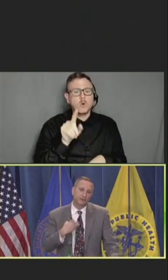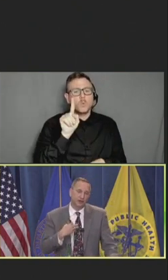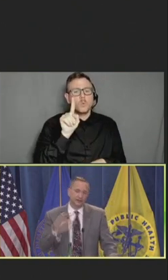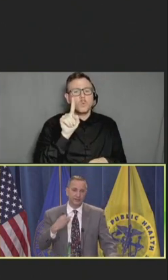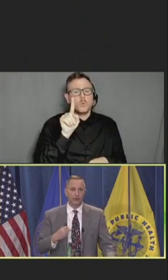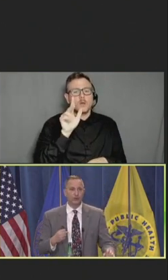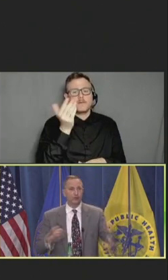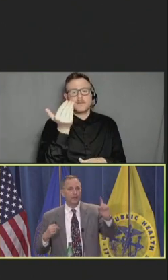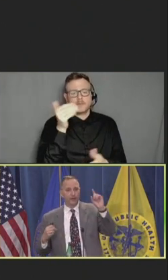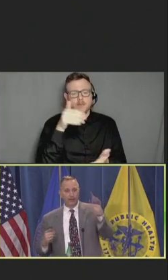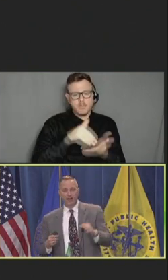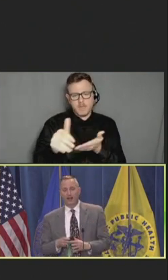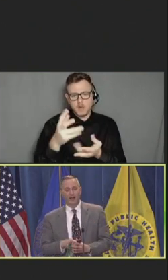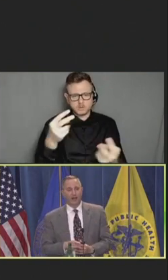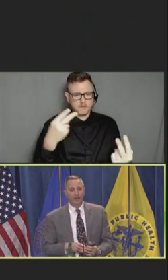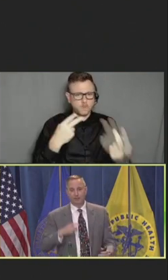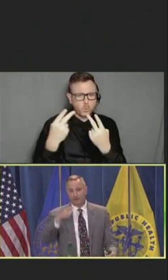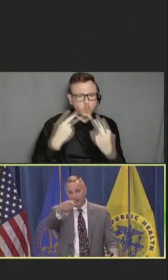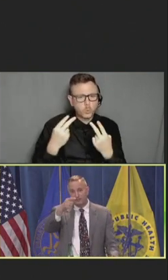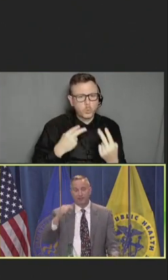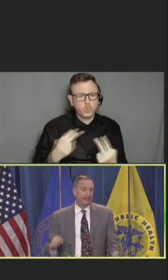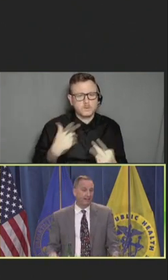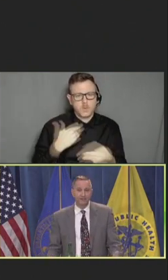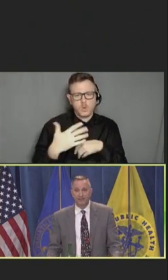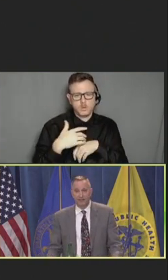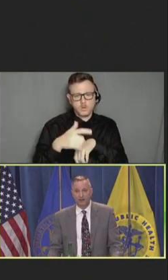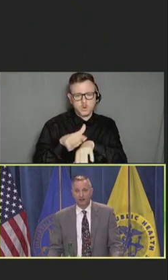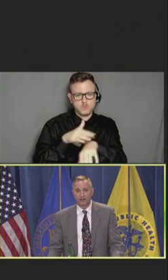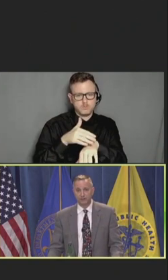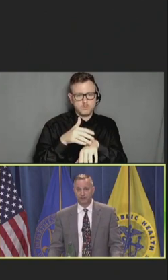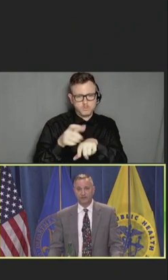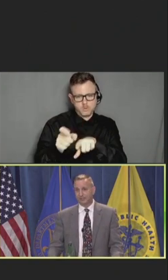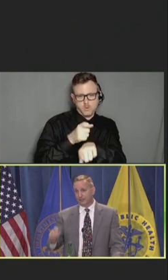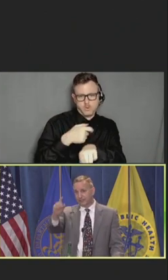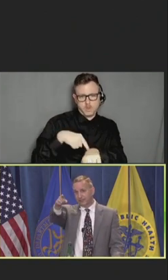Because they're trusted local healthcare providers like Olivia there who was a physician assistant,